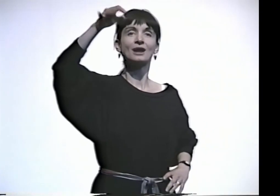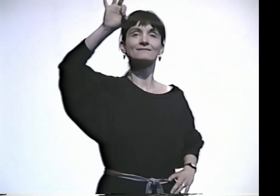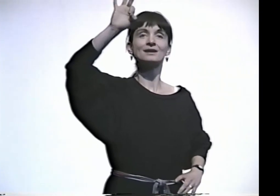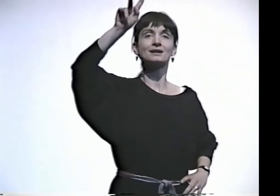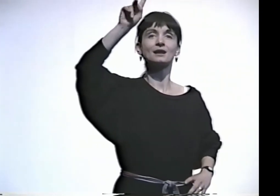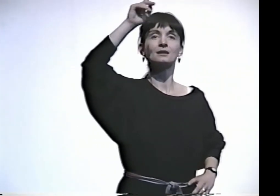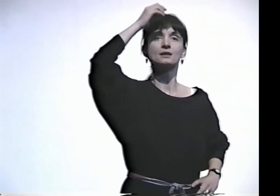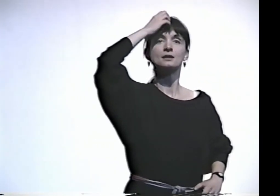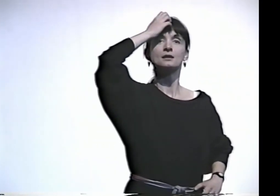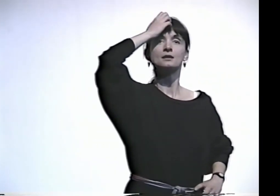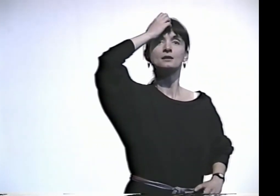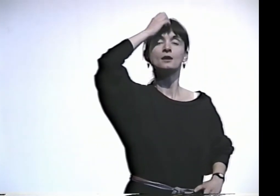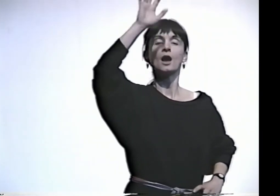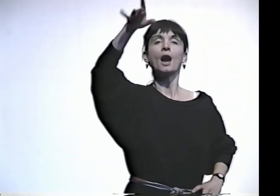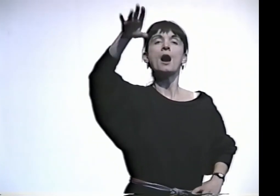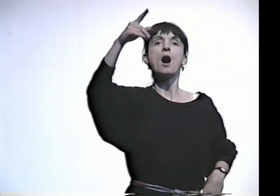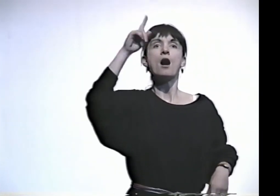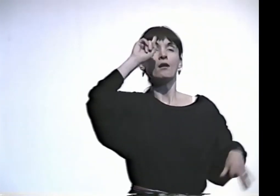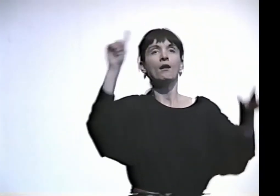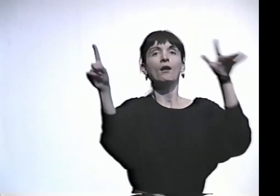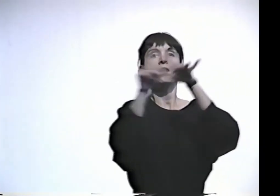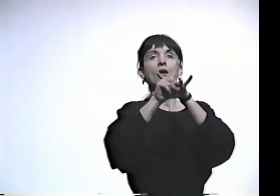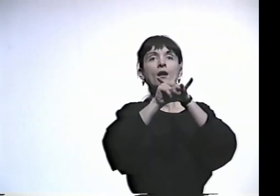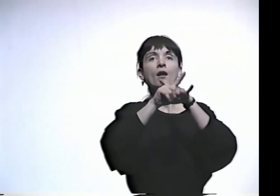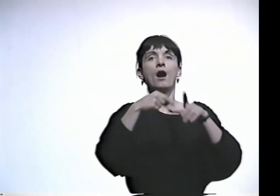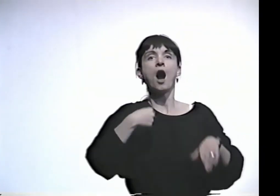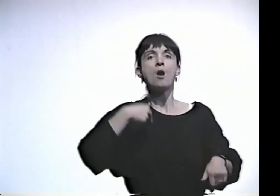MY POEM "JFK."